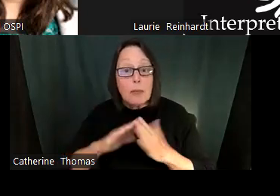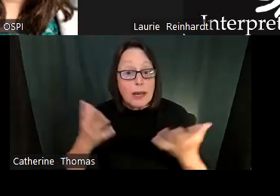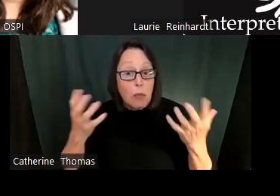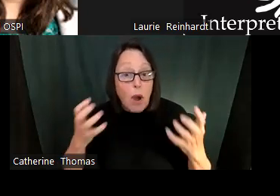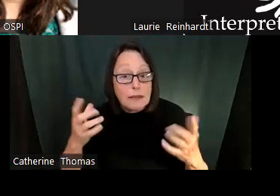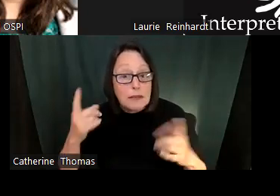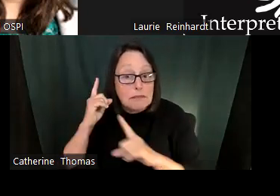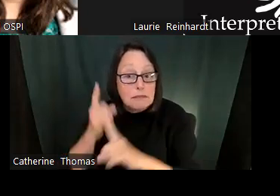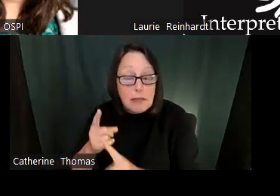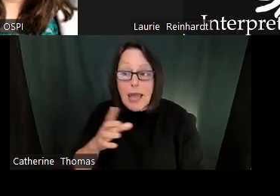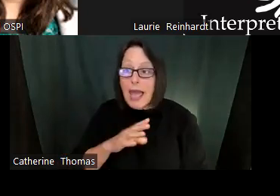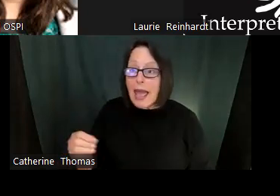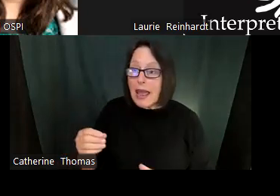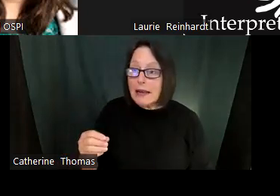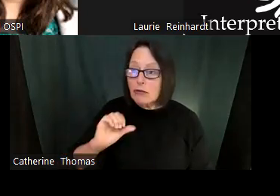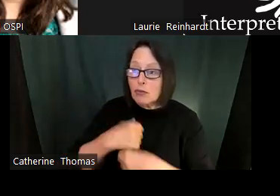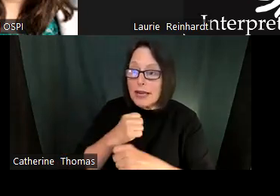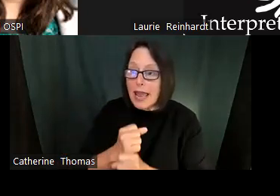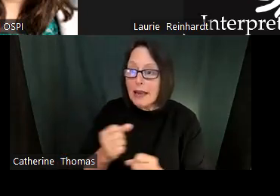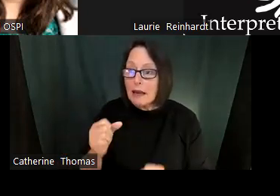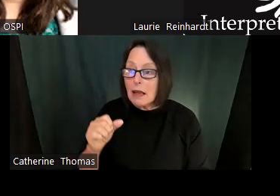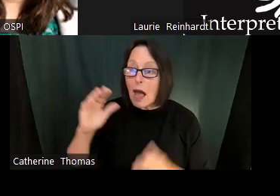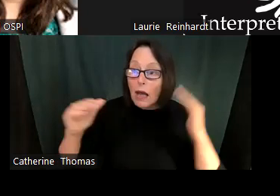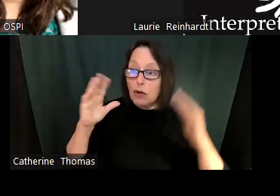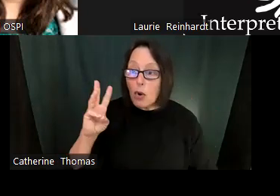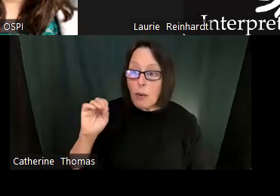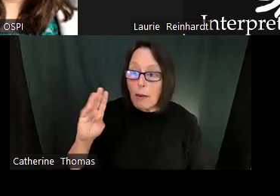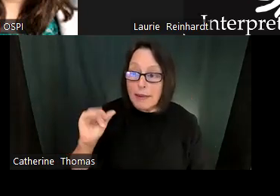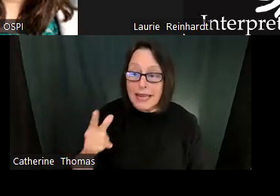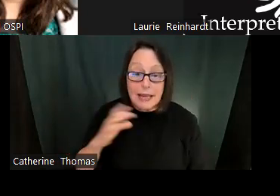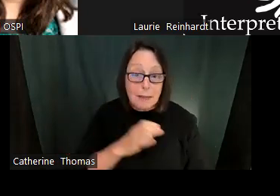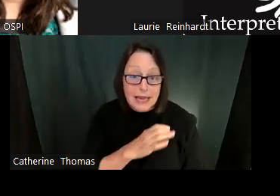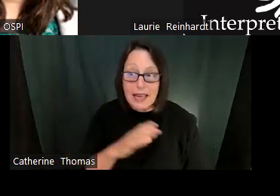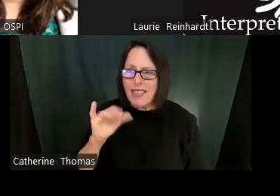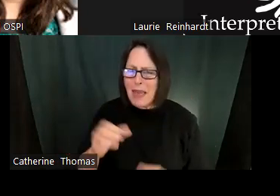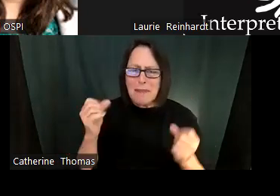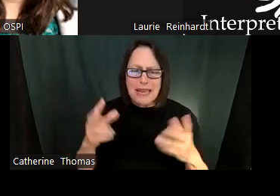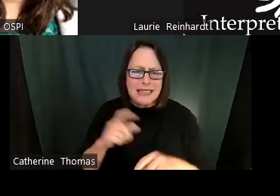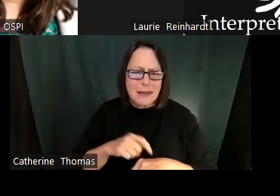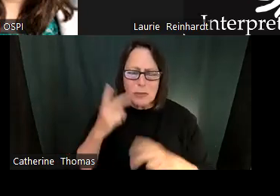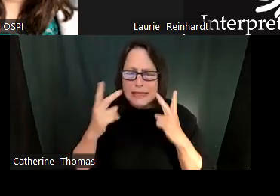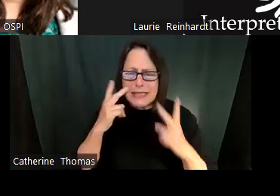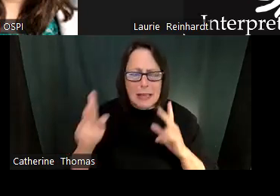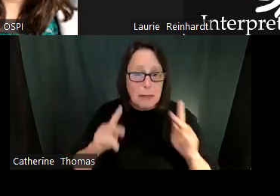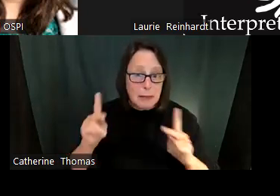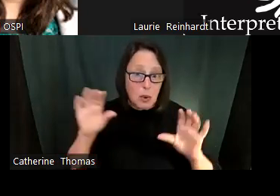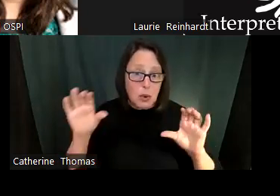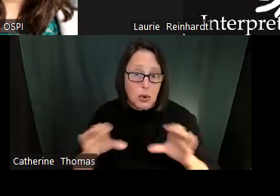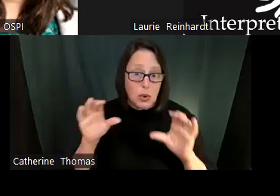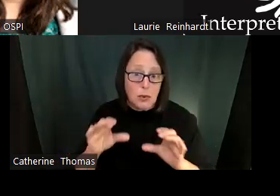You know, relationship building opportunity. Is that personal goals? Like what are some goals that you can set and structure for yourself of what you want to achieve, but also community wants?